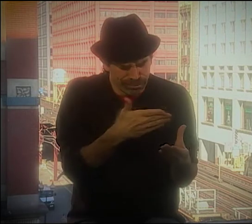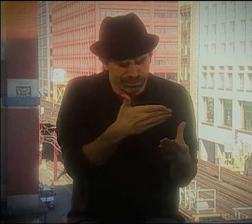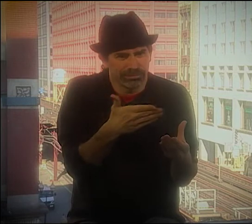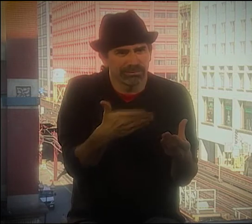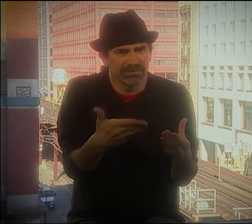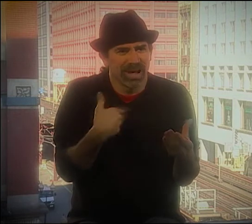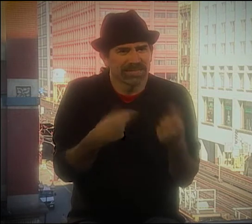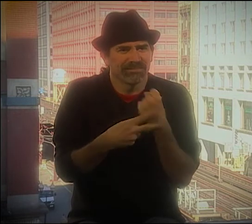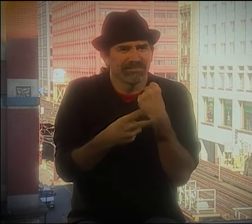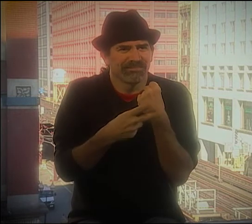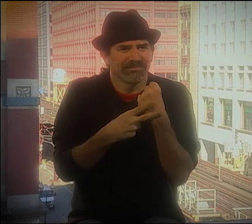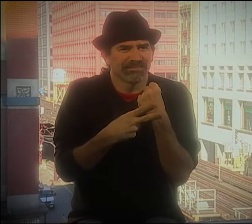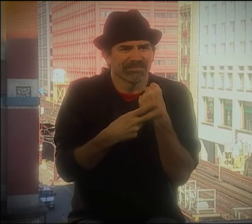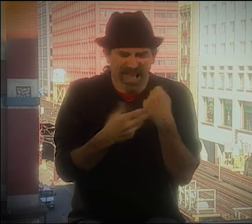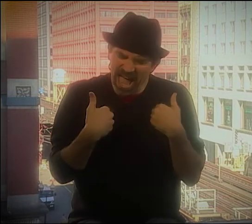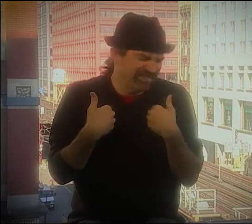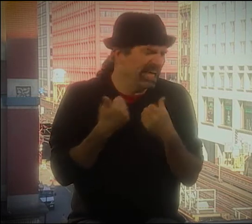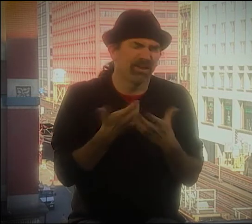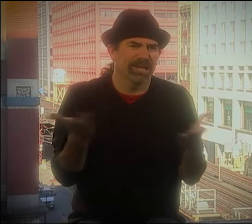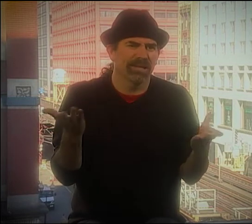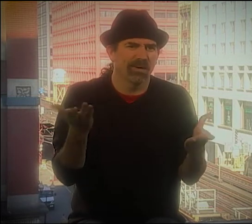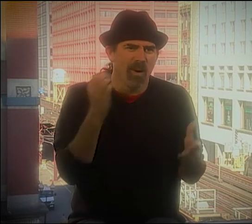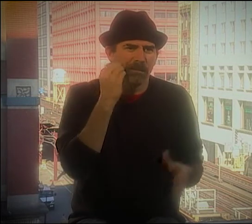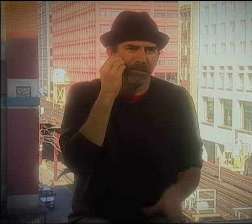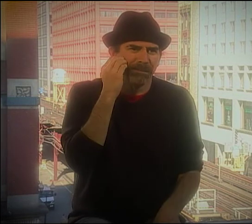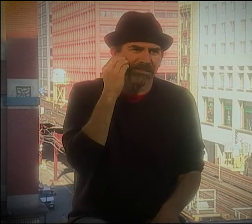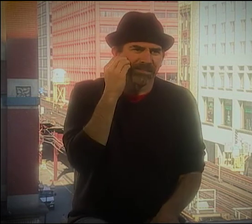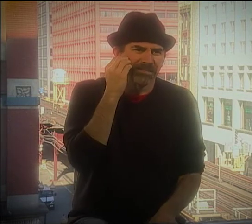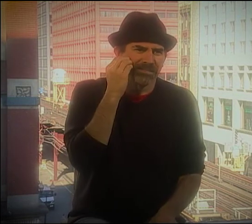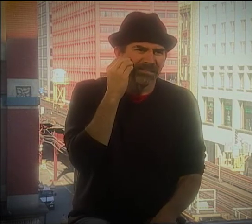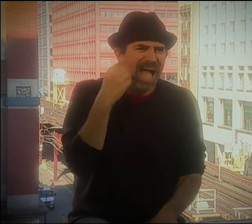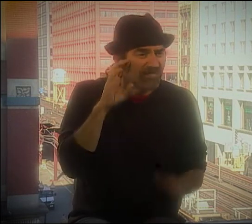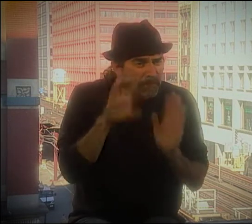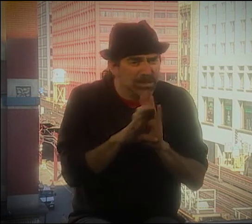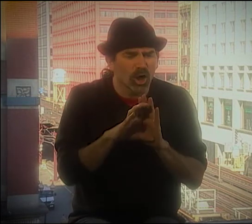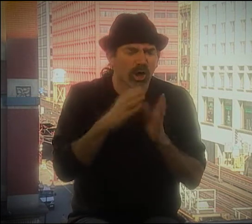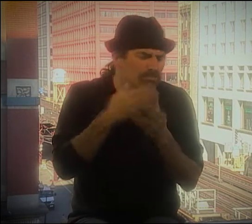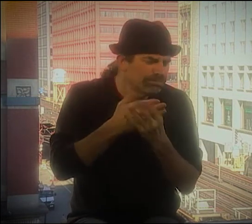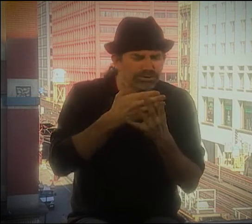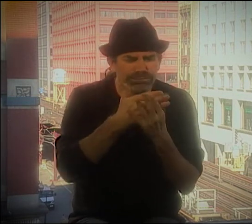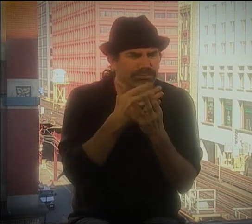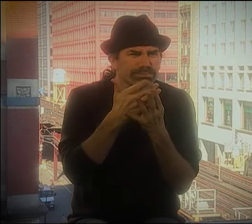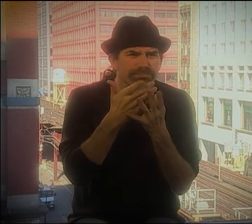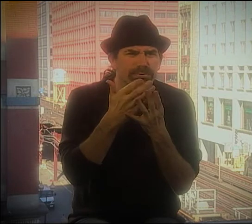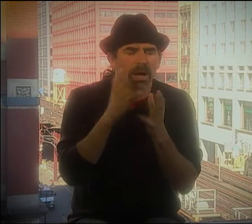I STILL HAVE A POSTER AT HOME, AND I SAVED ALL THAT STUFF. I SAVED EVERYTHING.